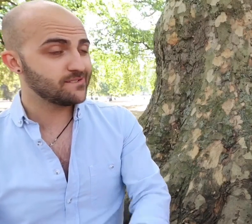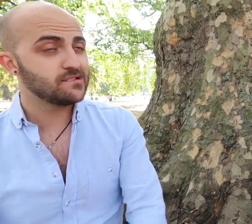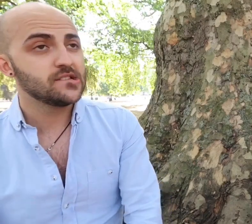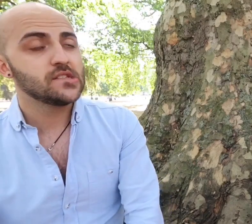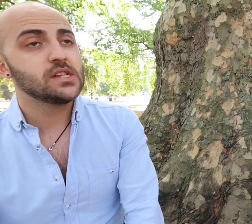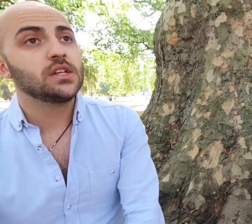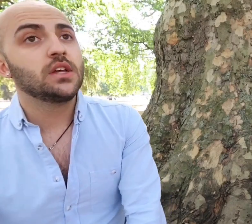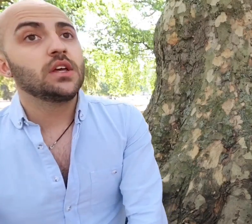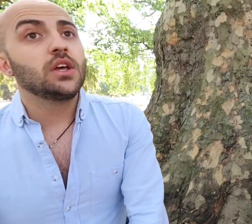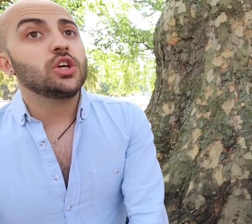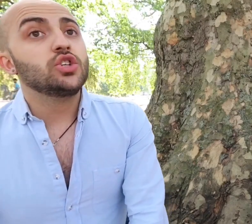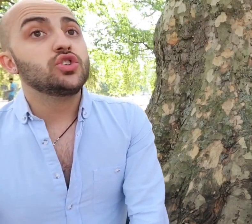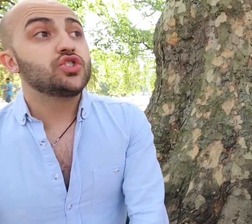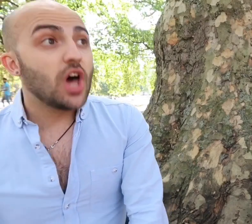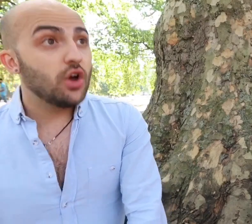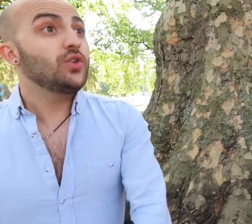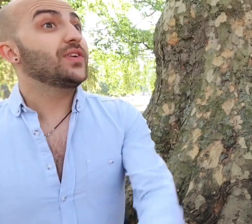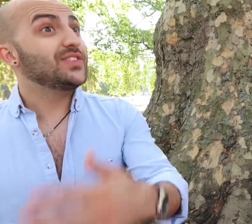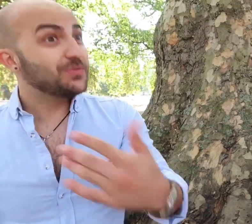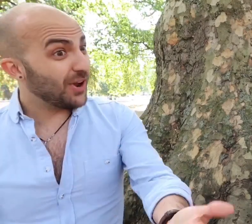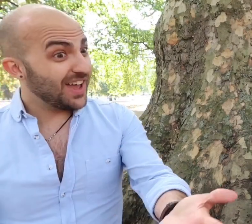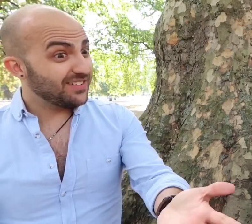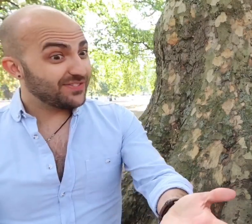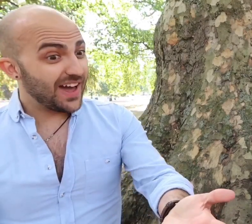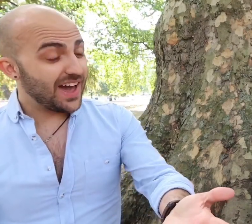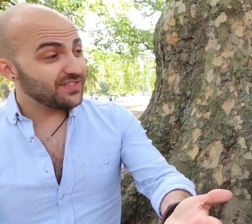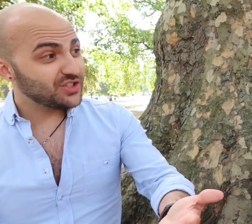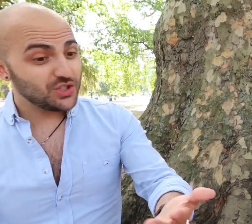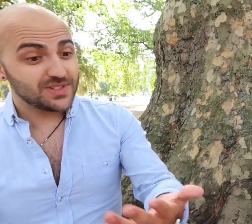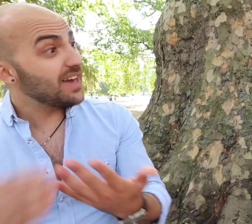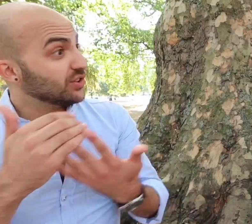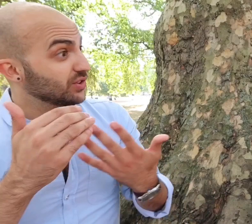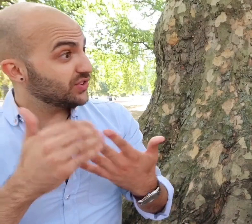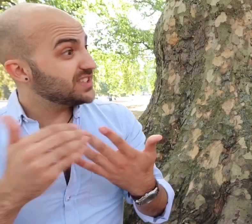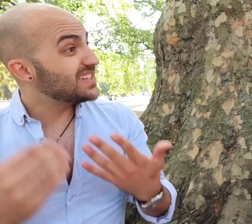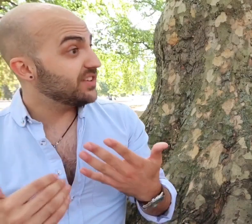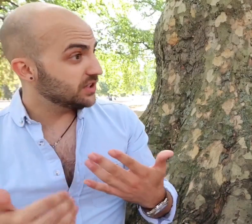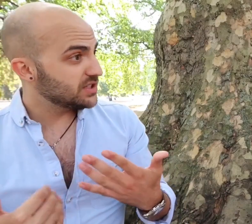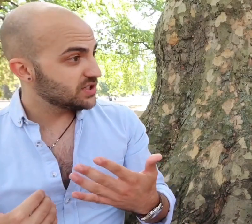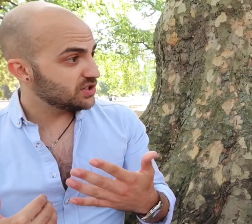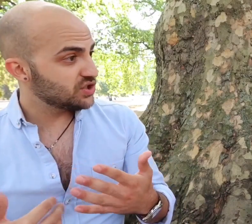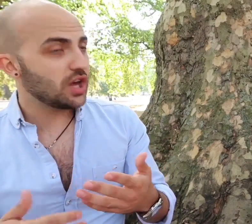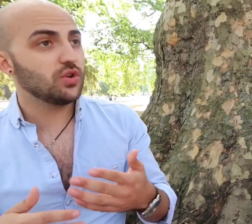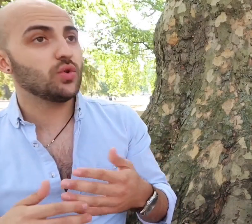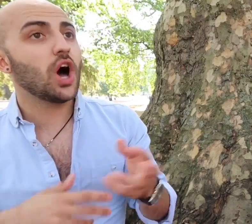so spotlight have introduced levels so standards as though I've